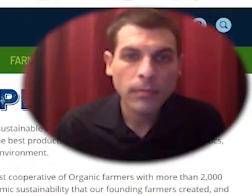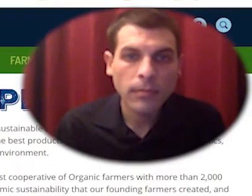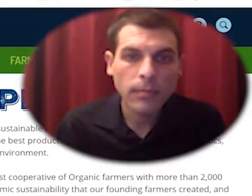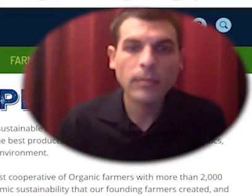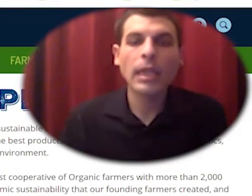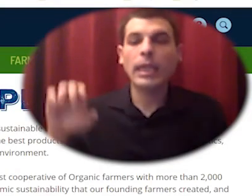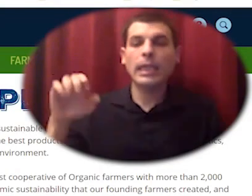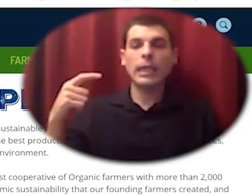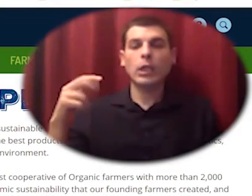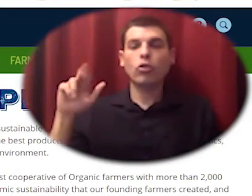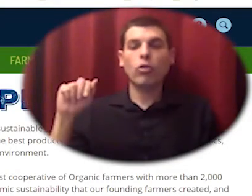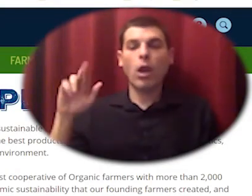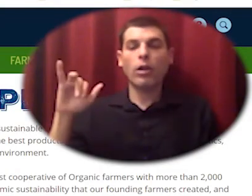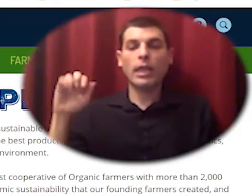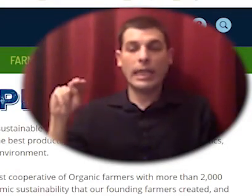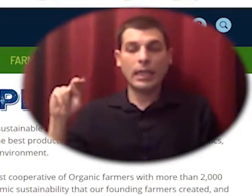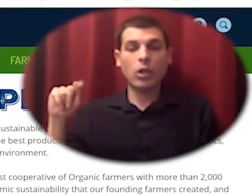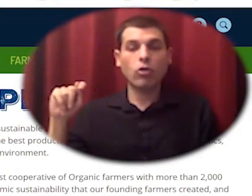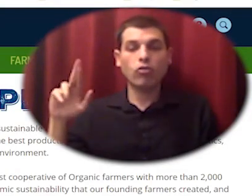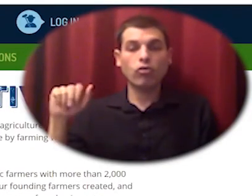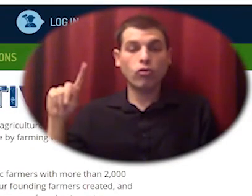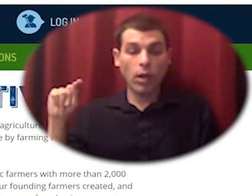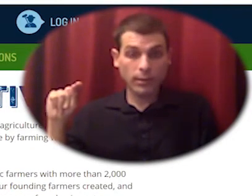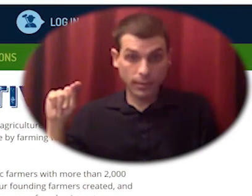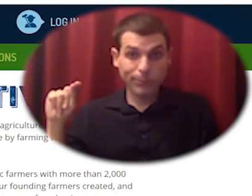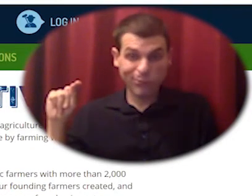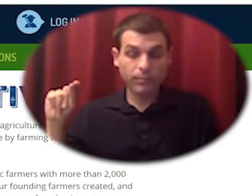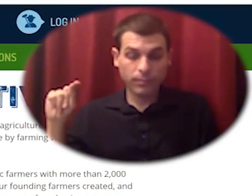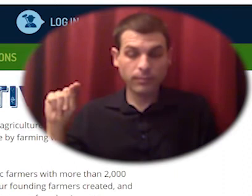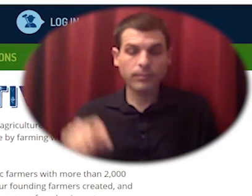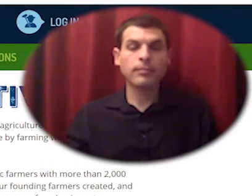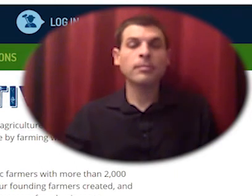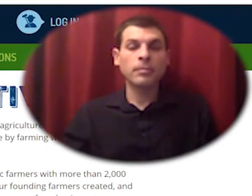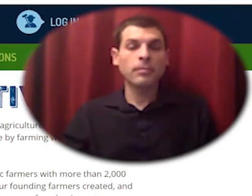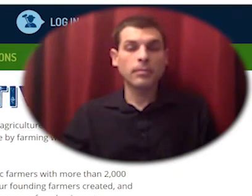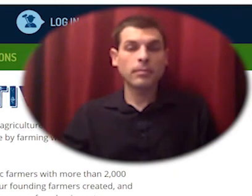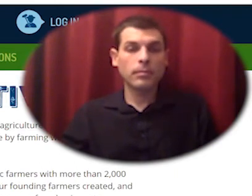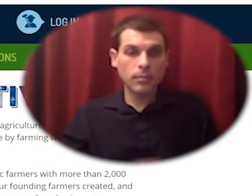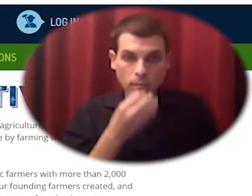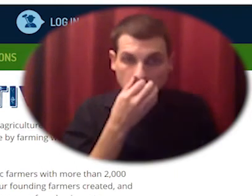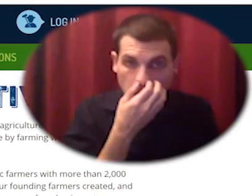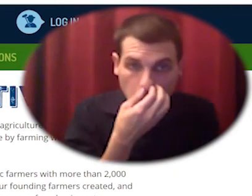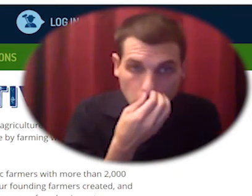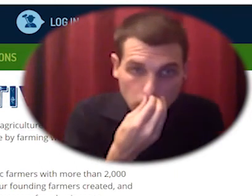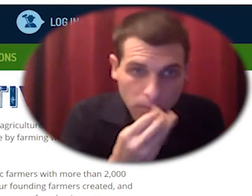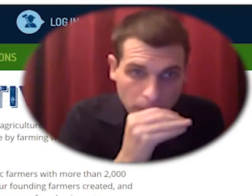an agrarian trust operates a few land trusts around the us